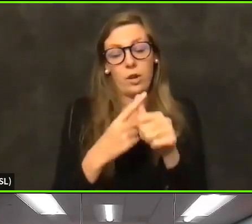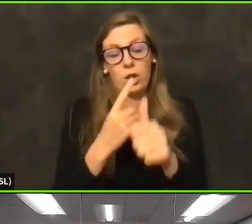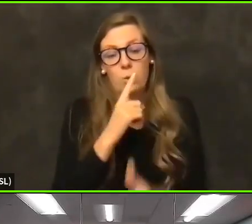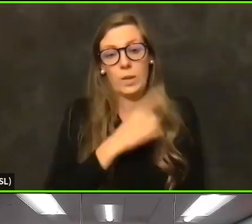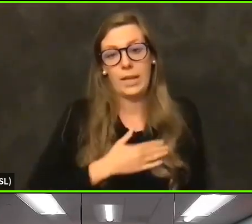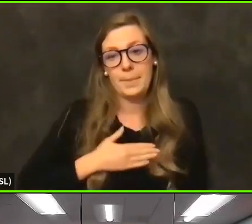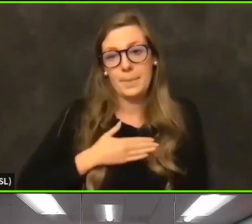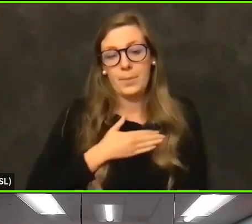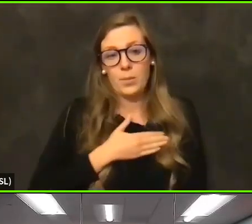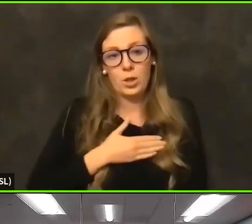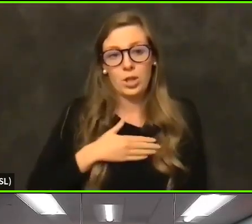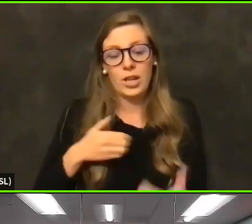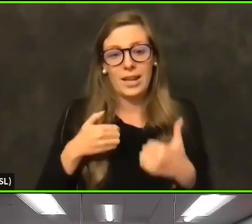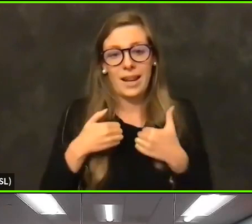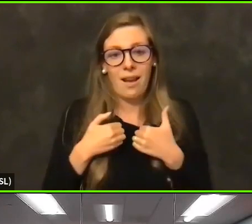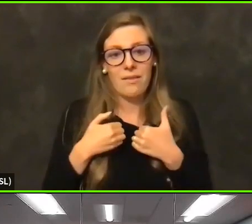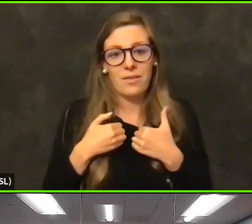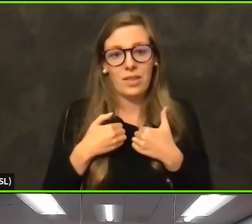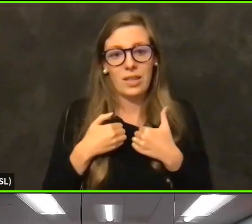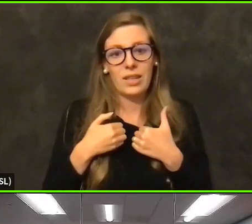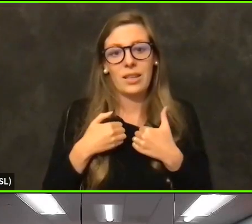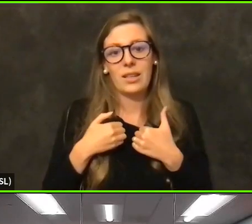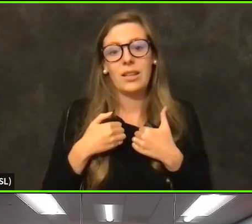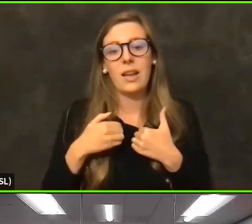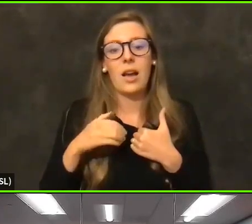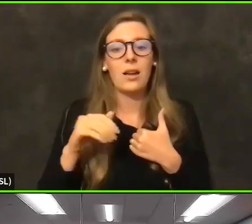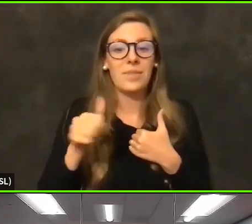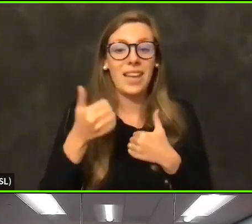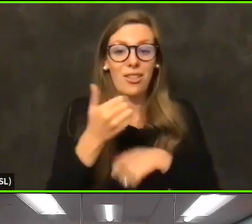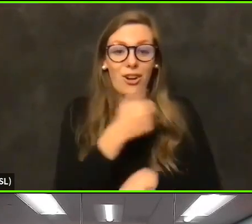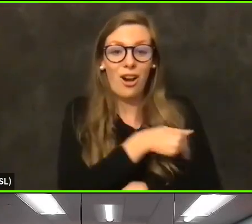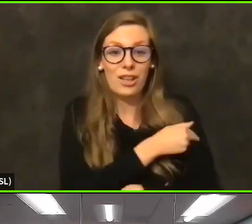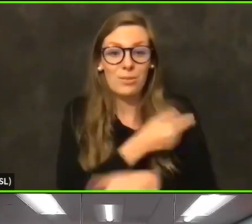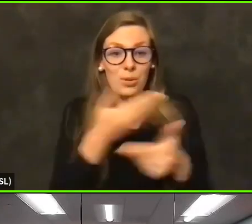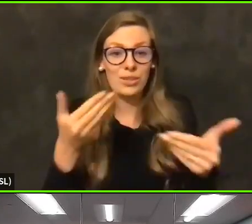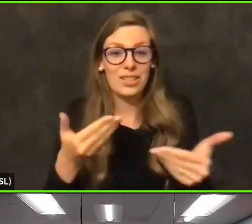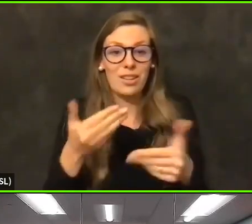your Memorial and Sutter on the call and then Kaiser administrator as well.